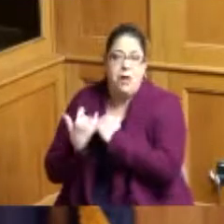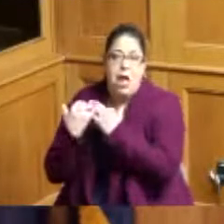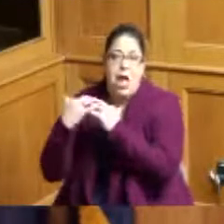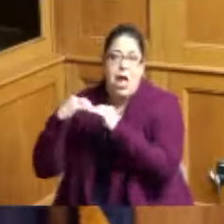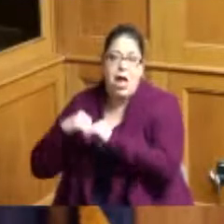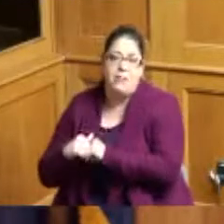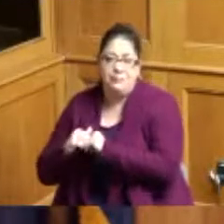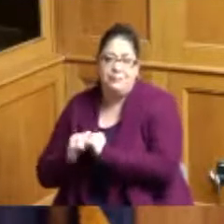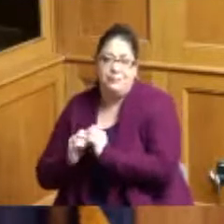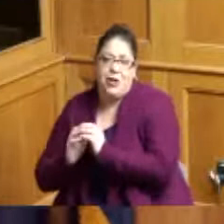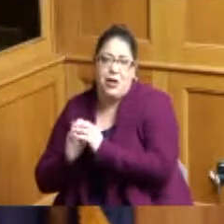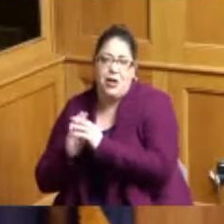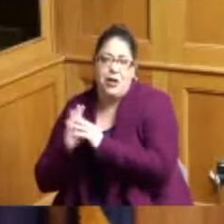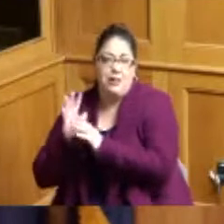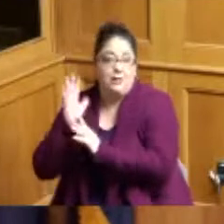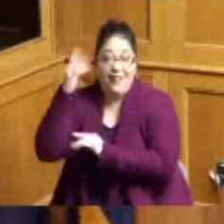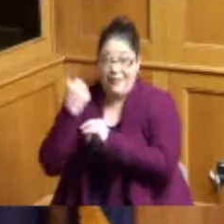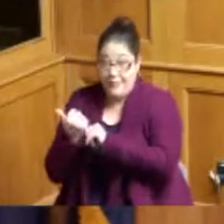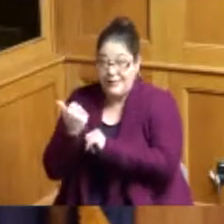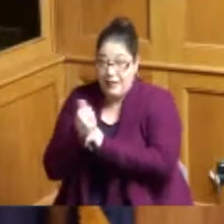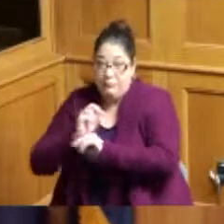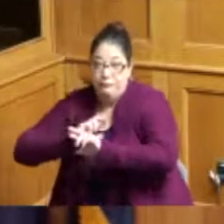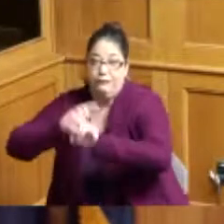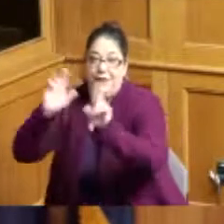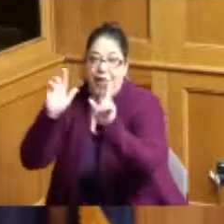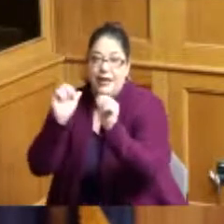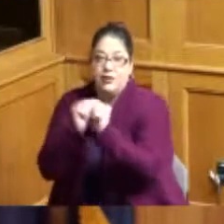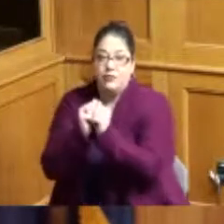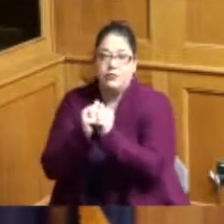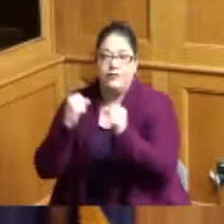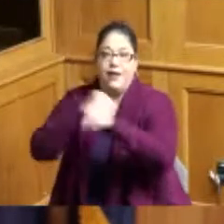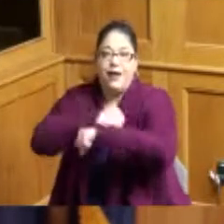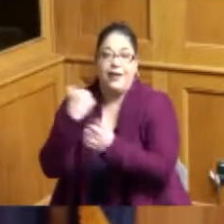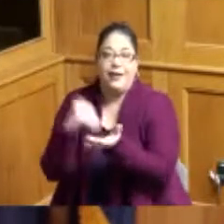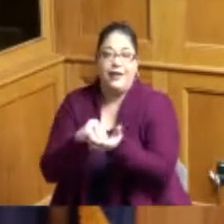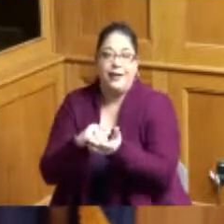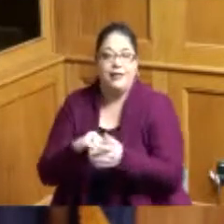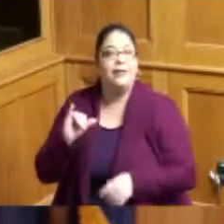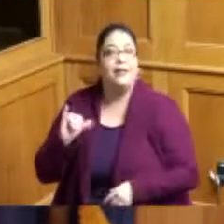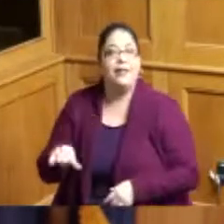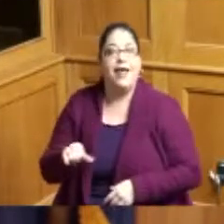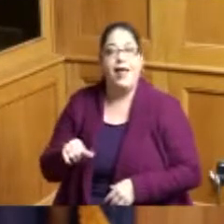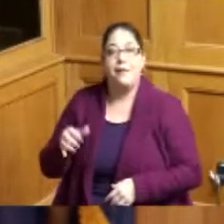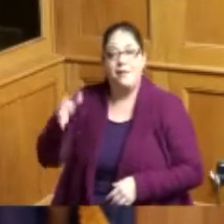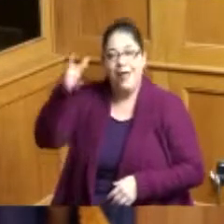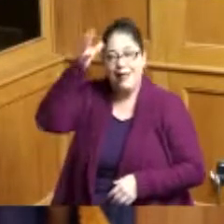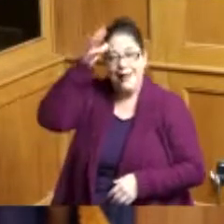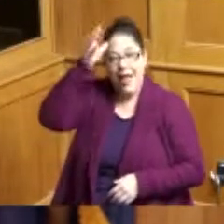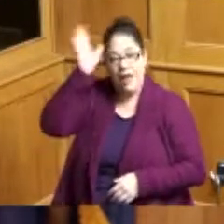you know that's you know my father has a saying his whole thing is he came from the bottom up but